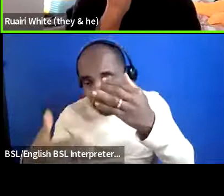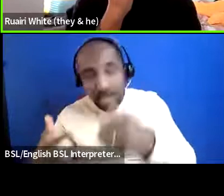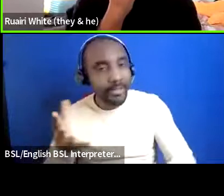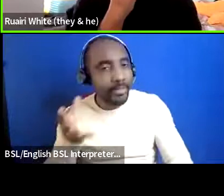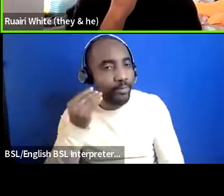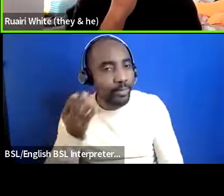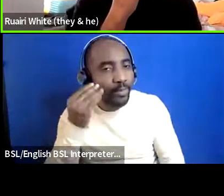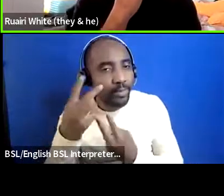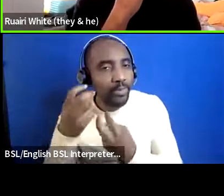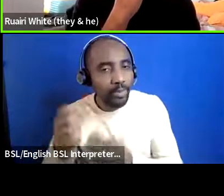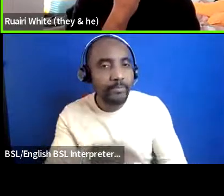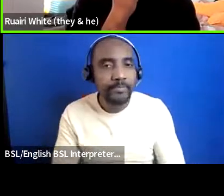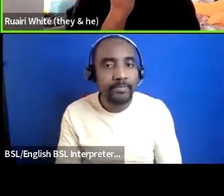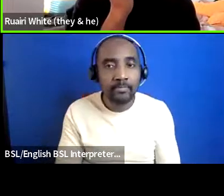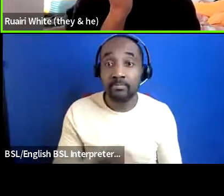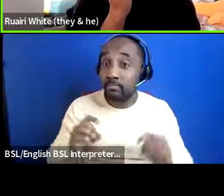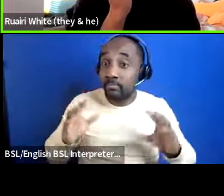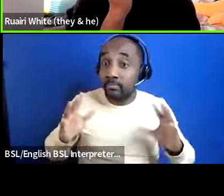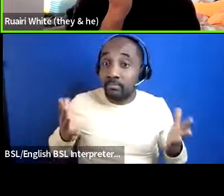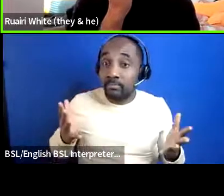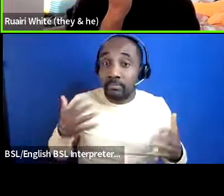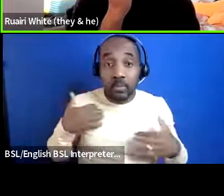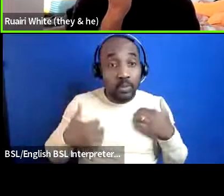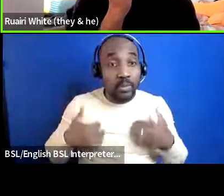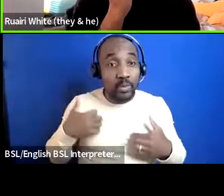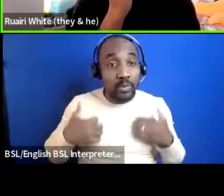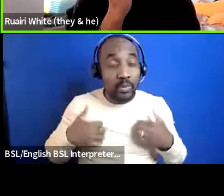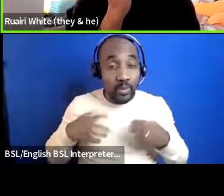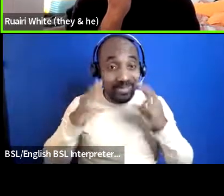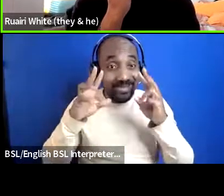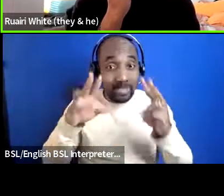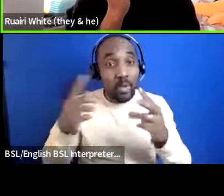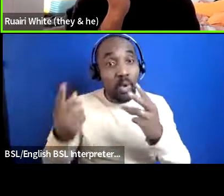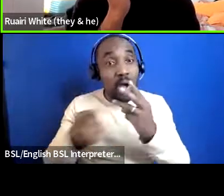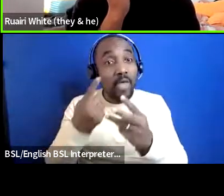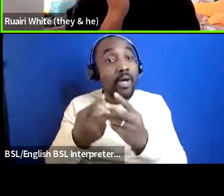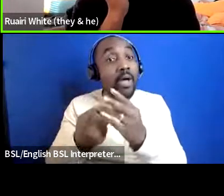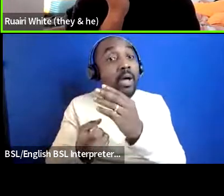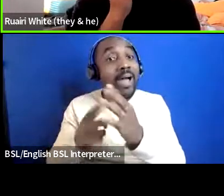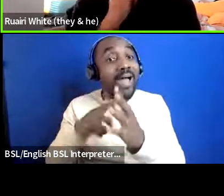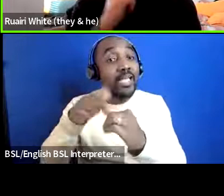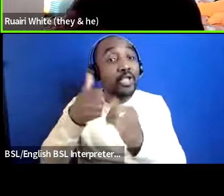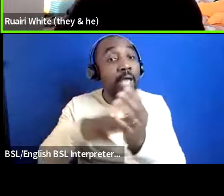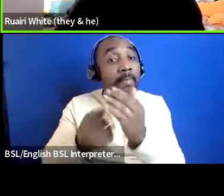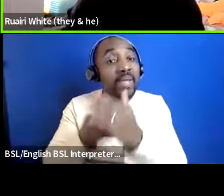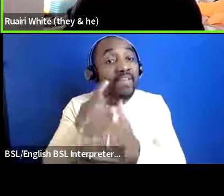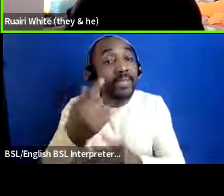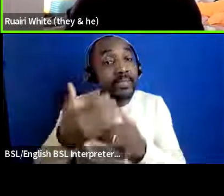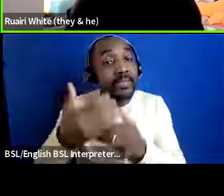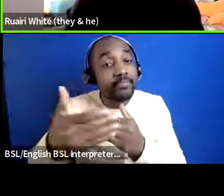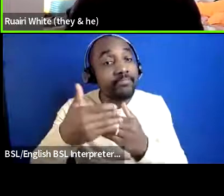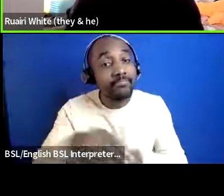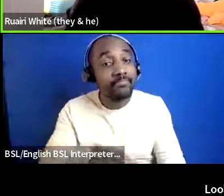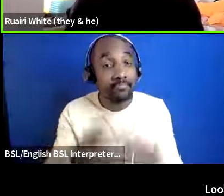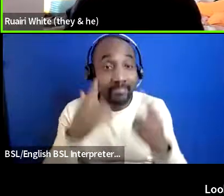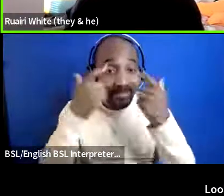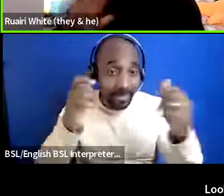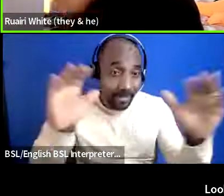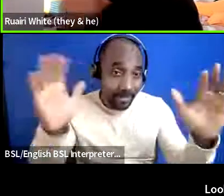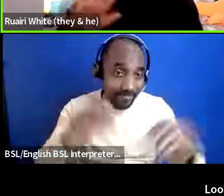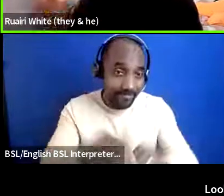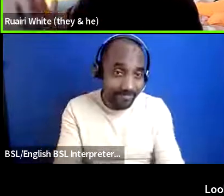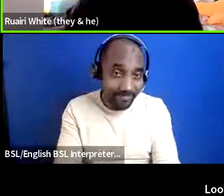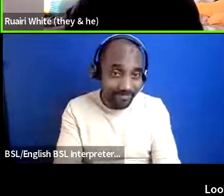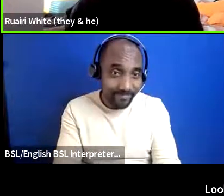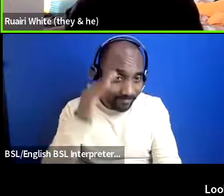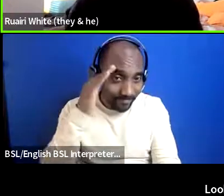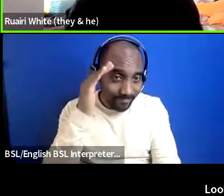um yeah looking forward to seeing you at some of the other AGM events take care everyone